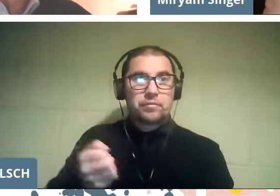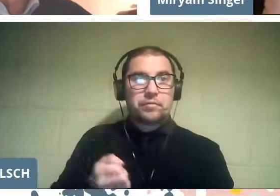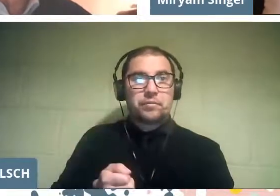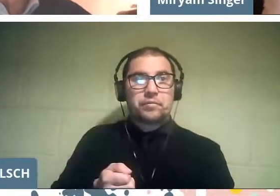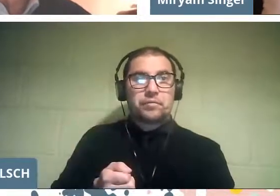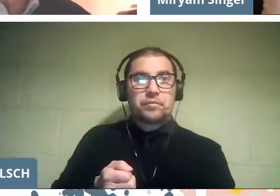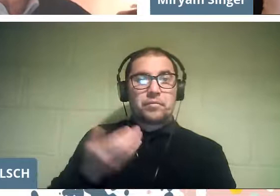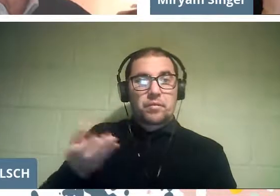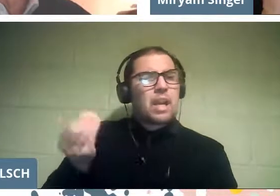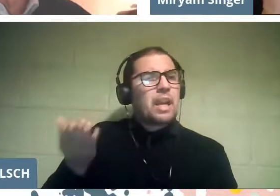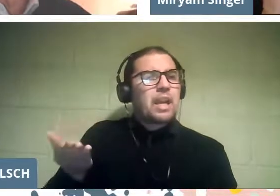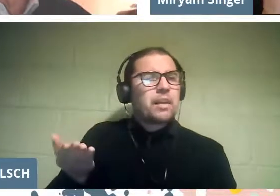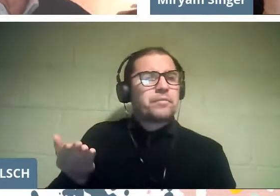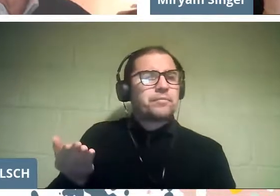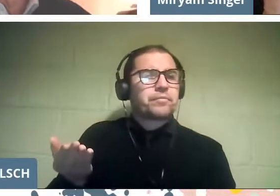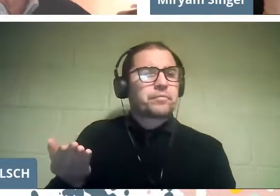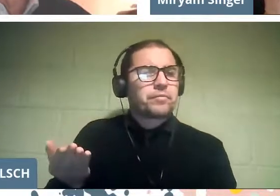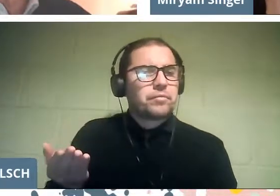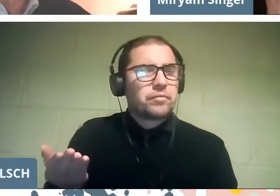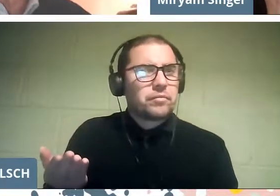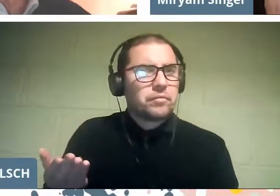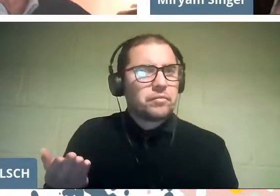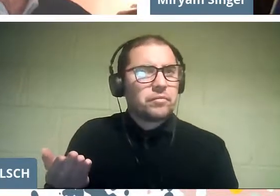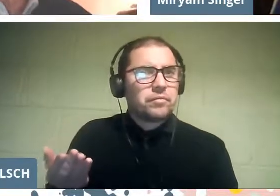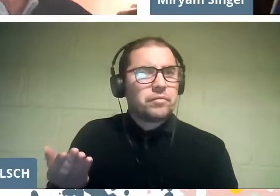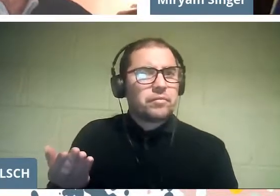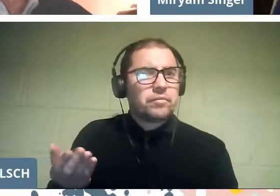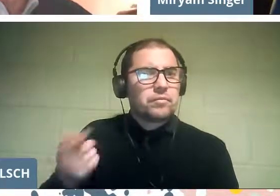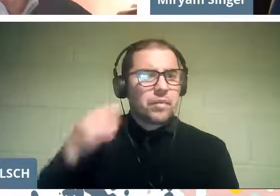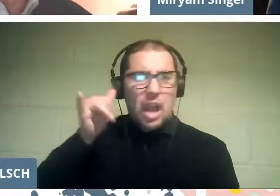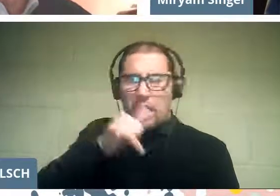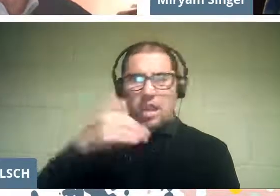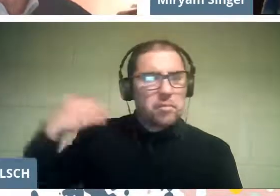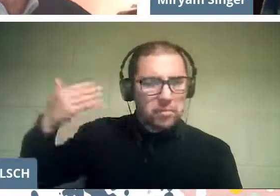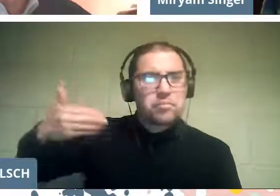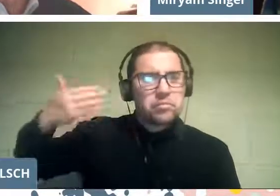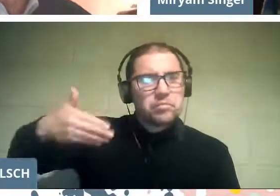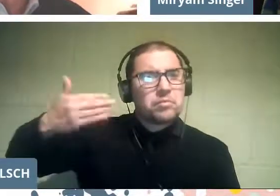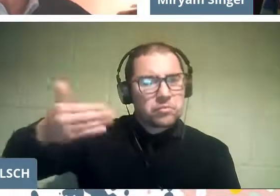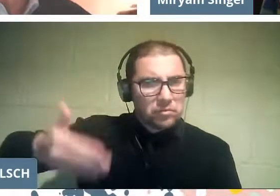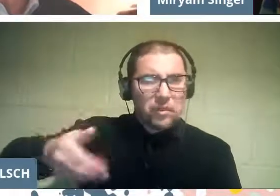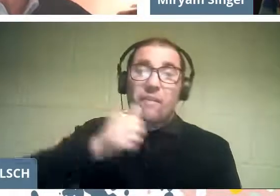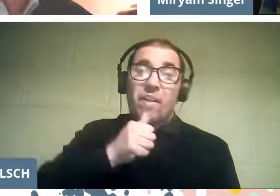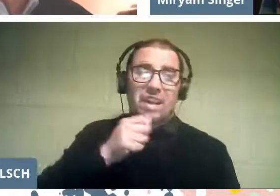that has not been performed for some time.